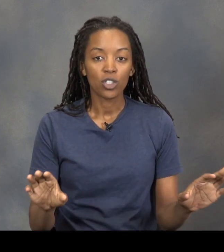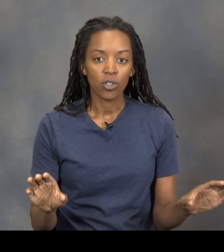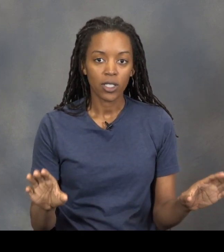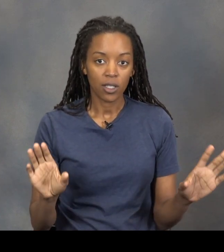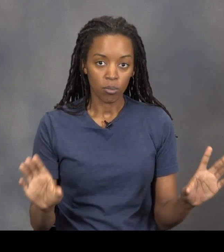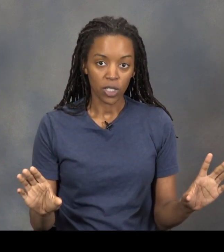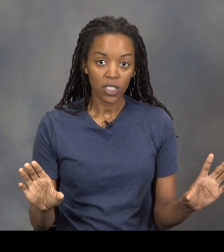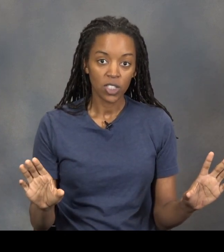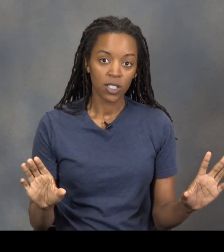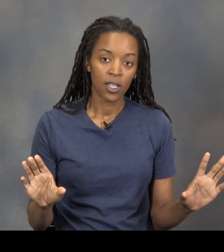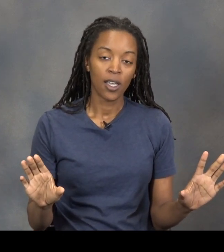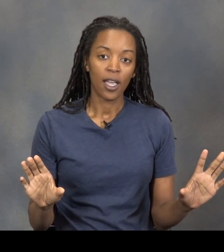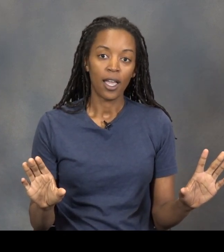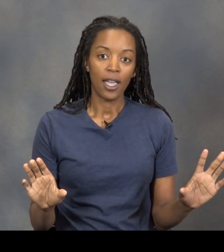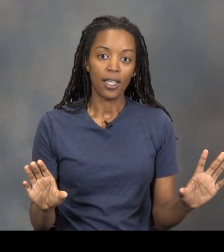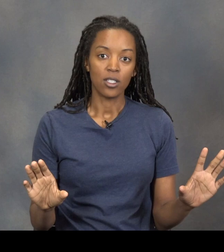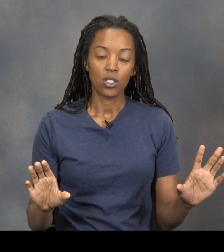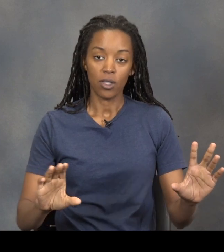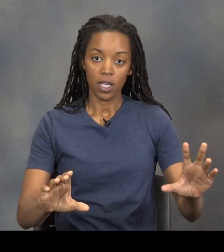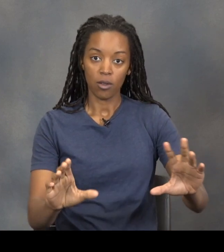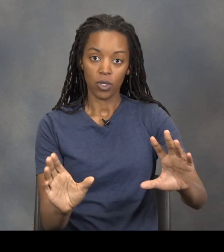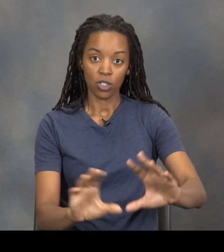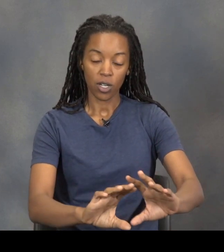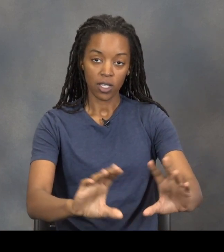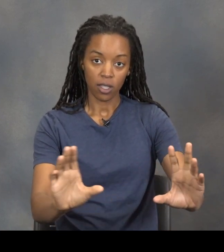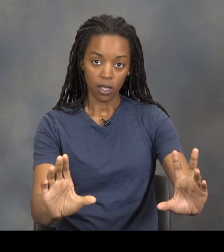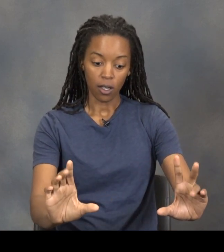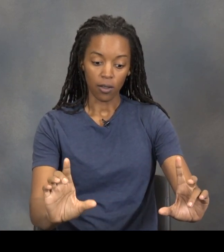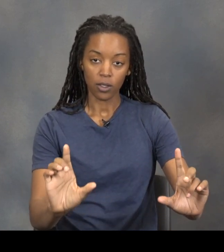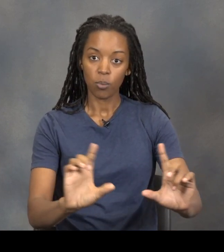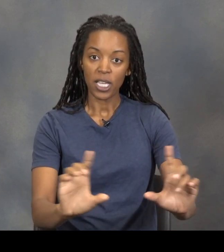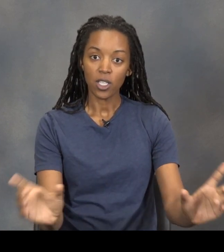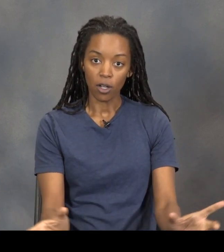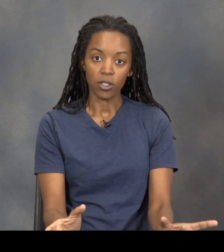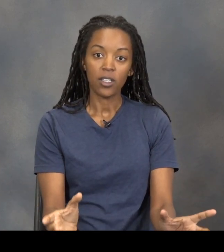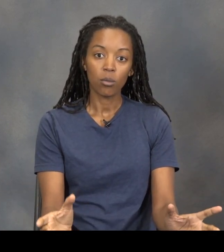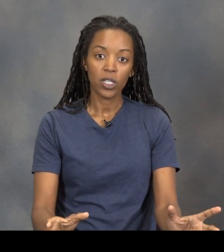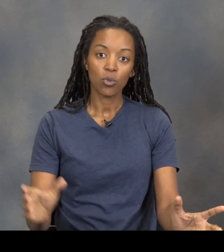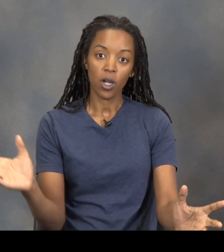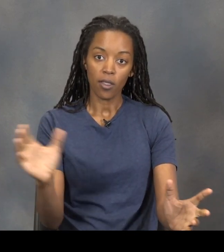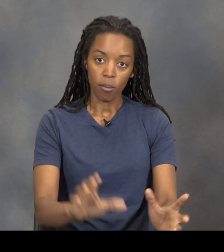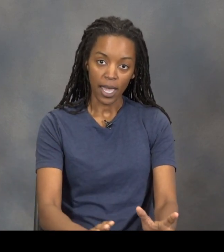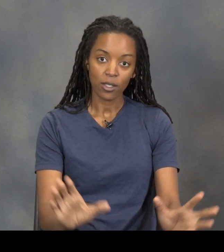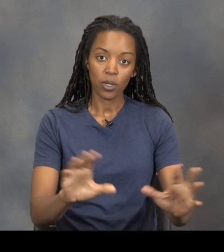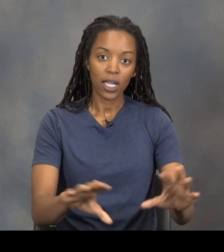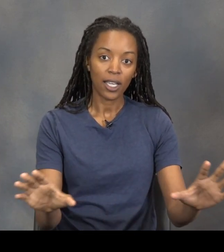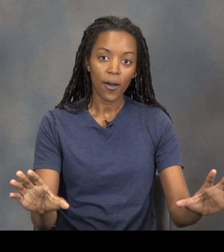reconstructed the bridge, and so they reconstructed the space underneath the bridge where all the bats would hang out.